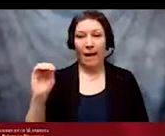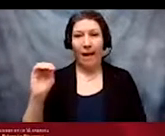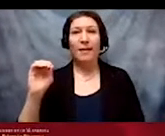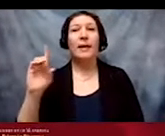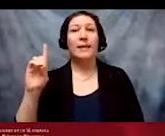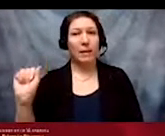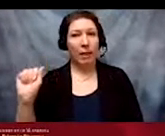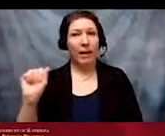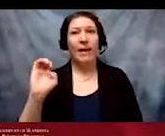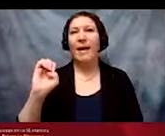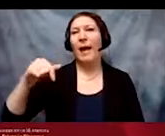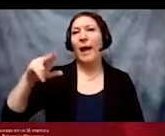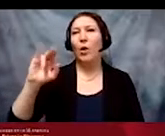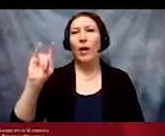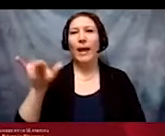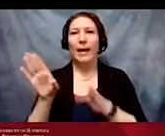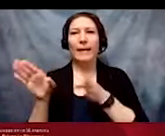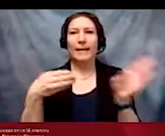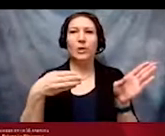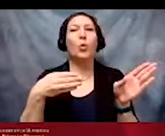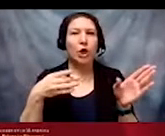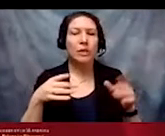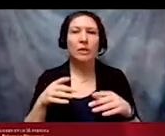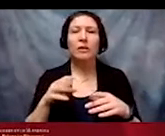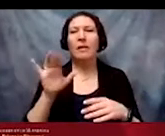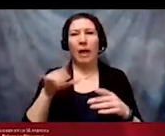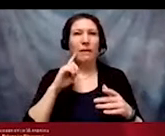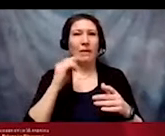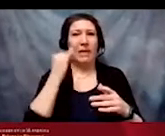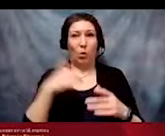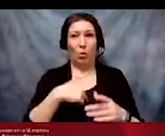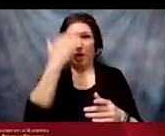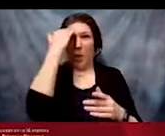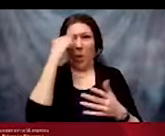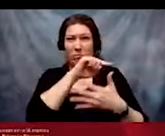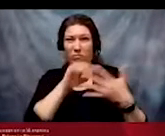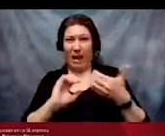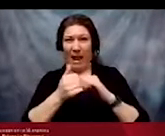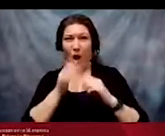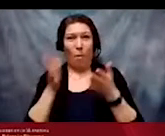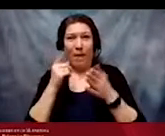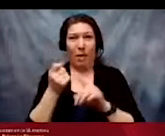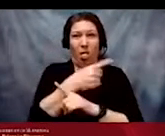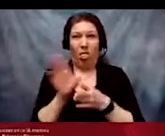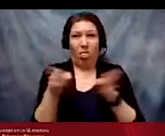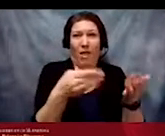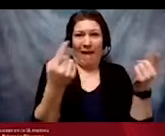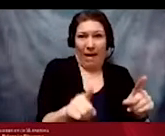Knowing these detours can help us avoid them so we can reach racial and disability justice